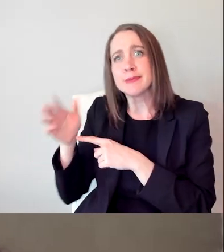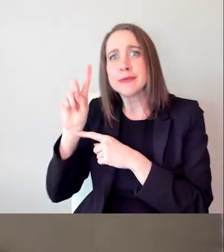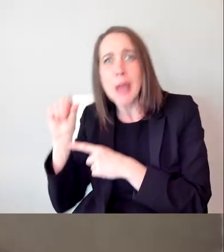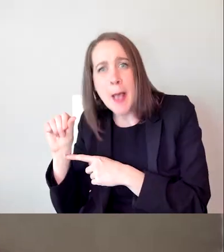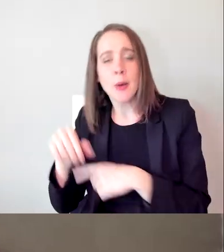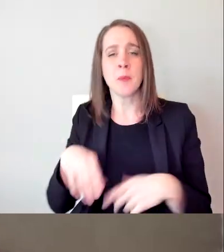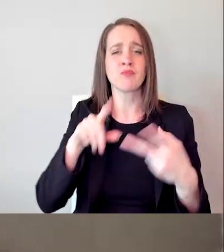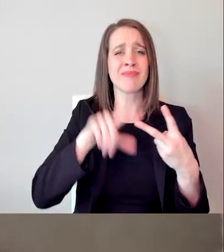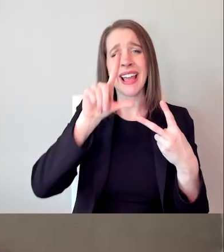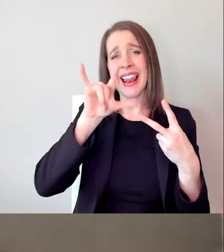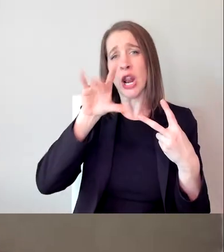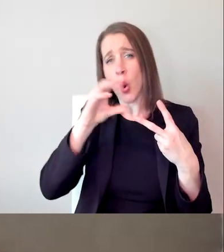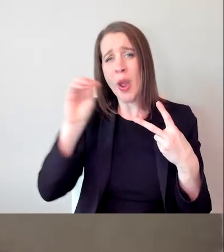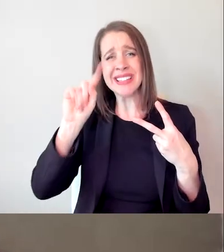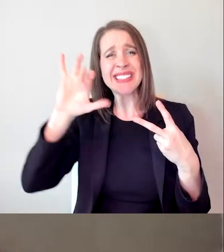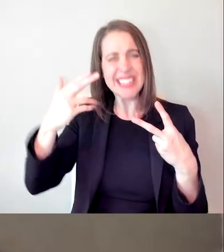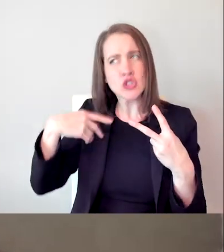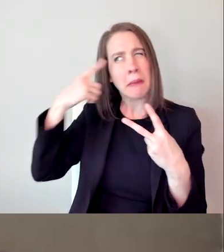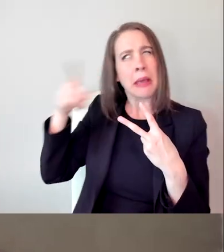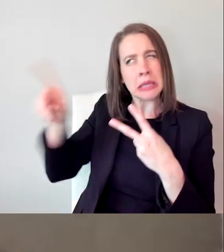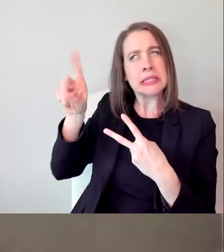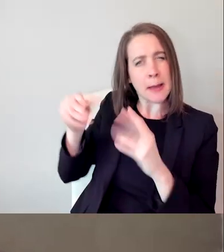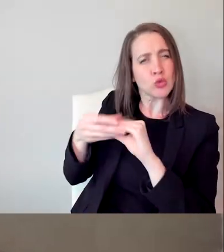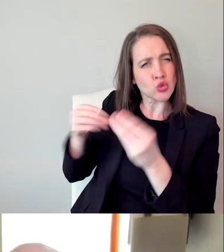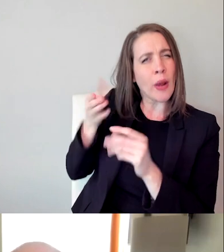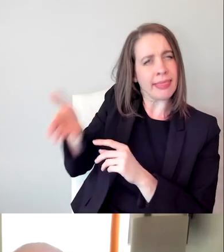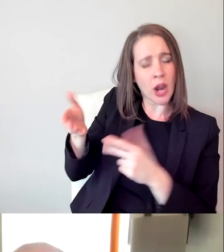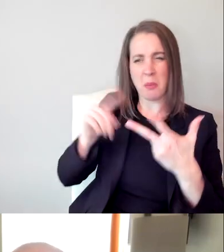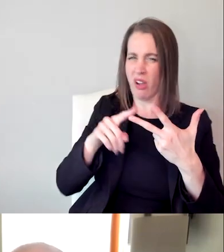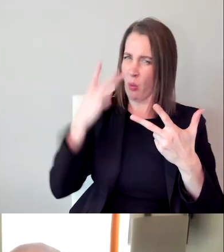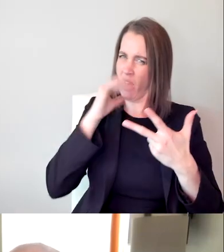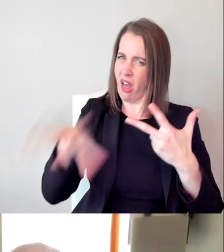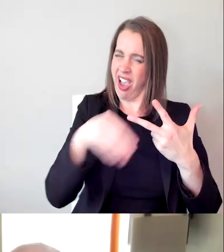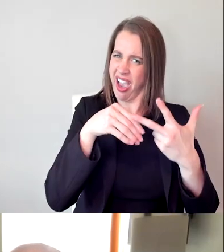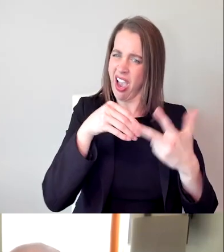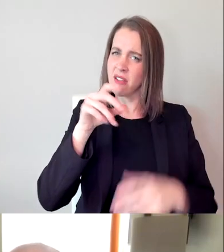I think it'd be really helpful to have a disabled princess. I want to end on a positive note,